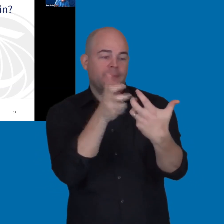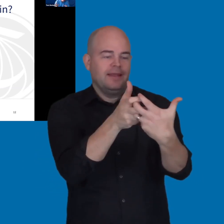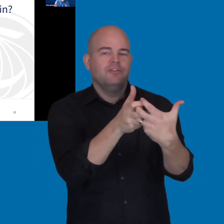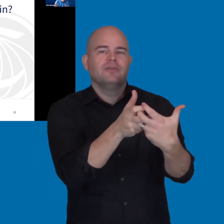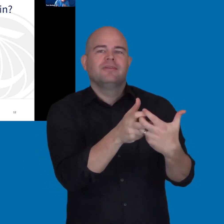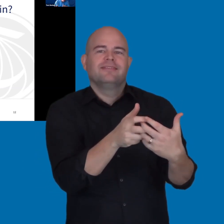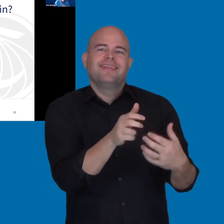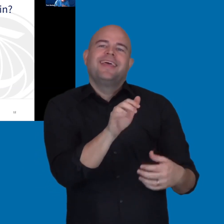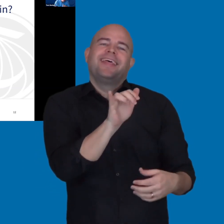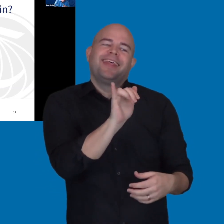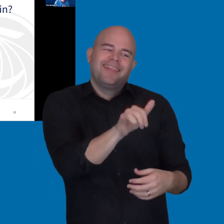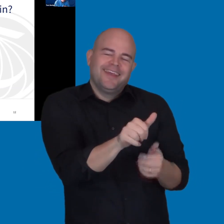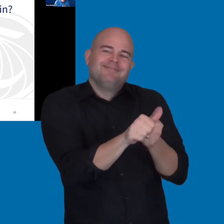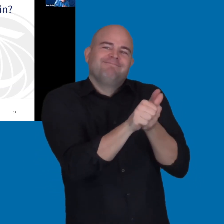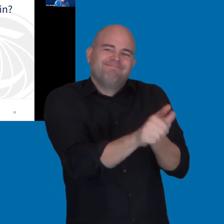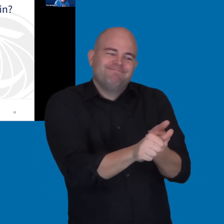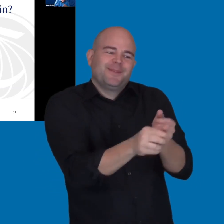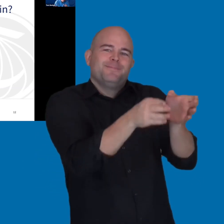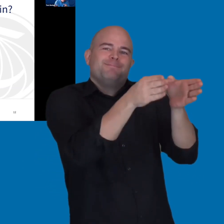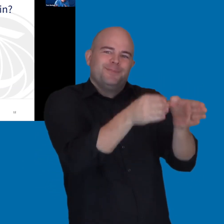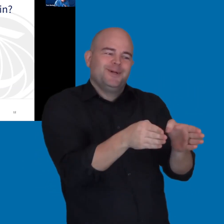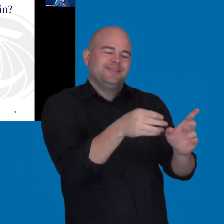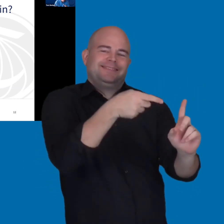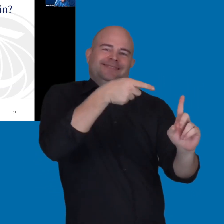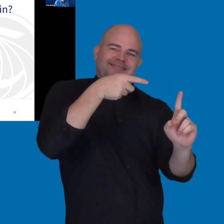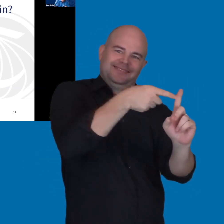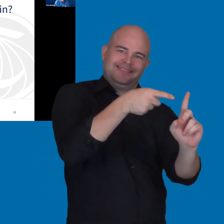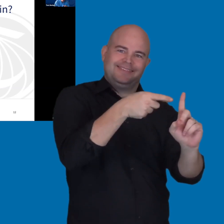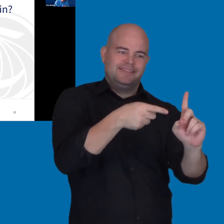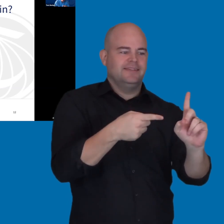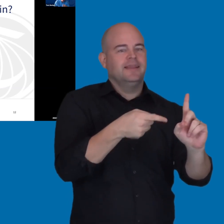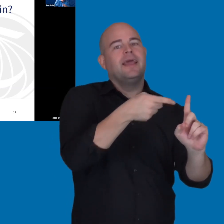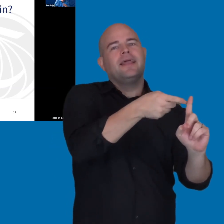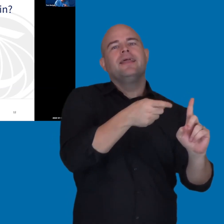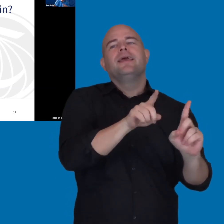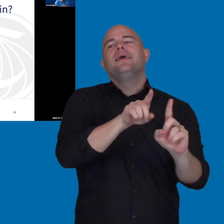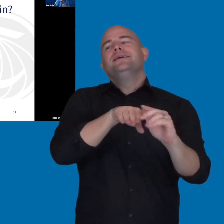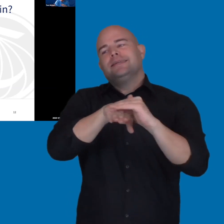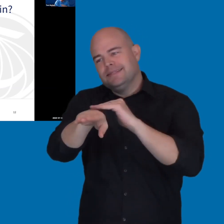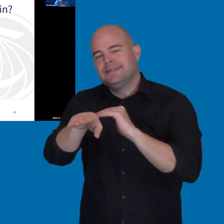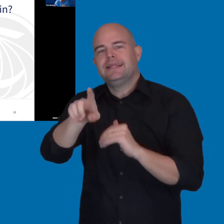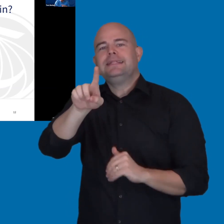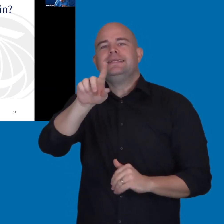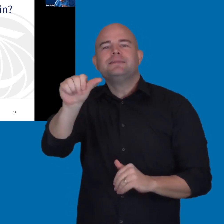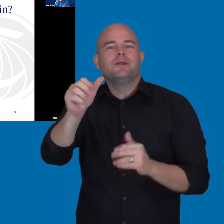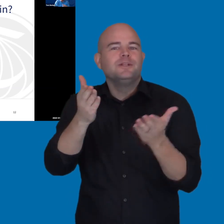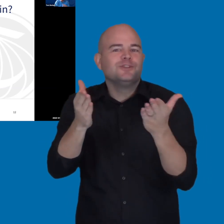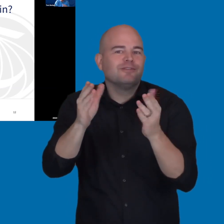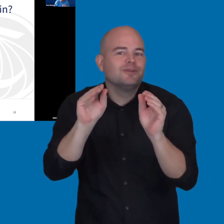that is really based upon the individual. The individual works with either the disability services office